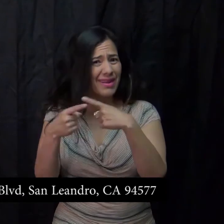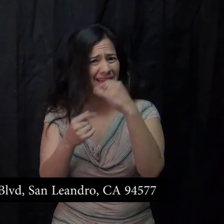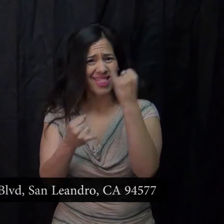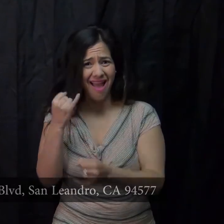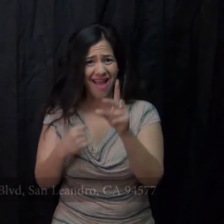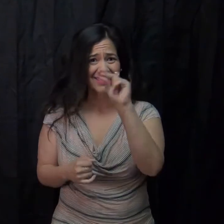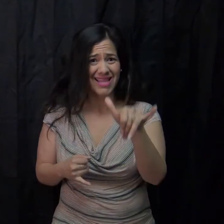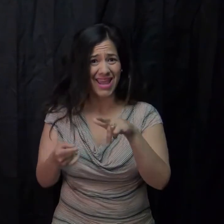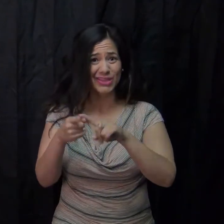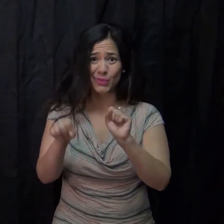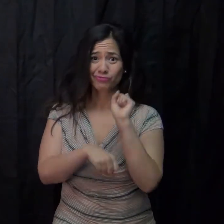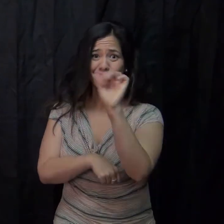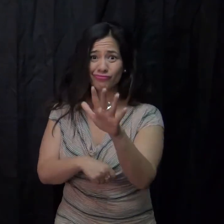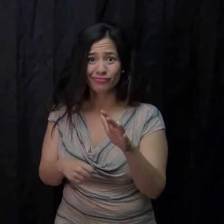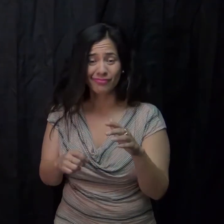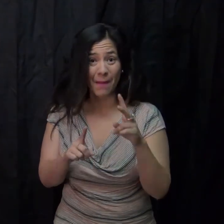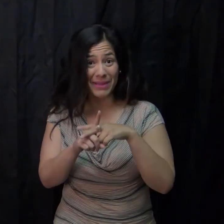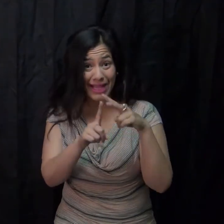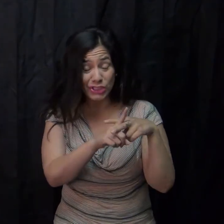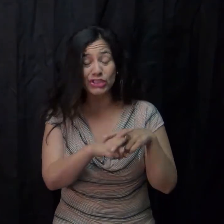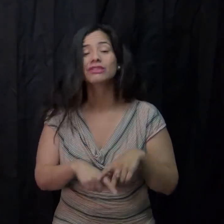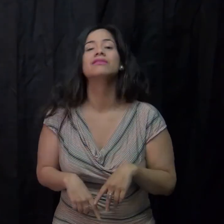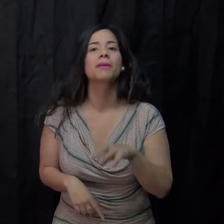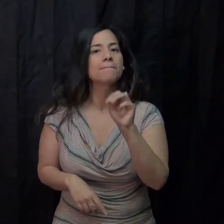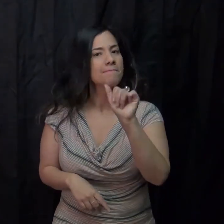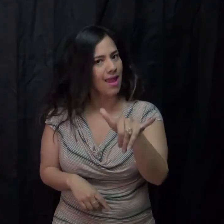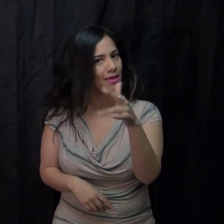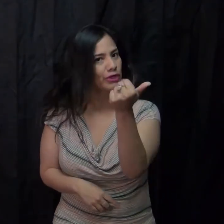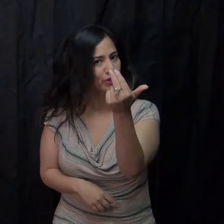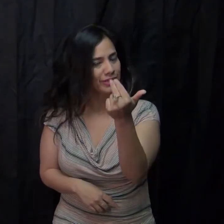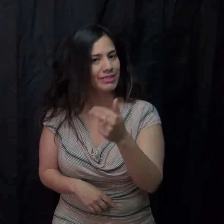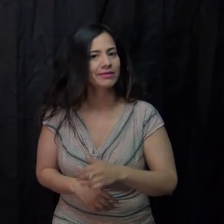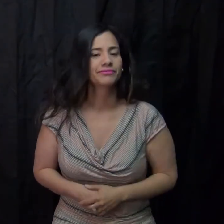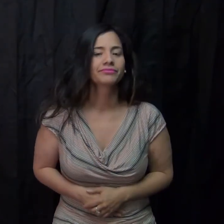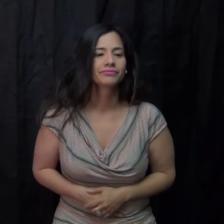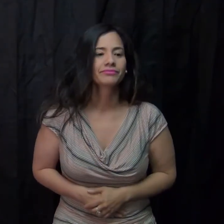The deadline to hand the application in is MAY 13TH!!!